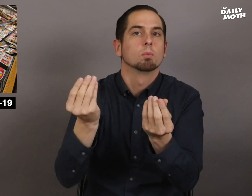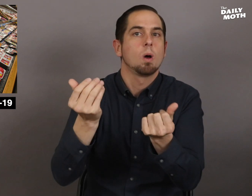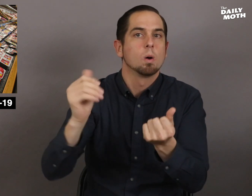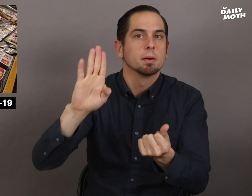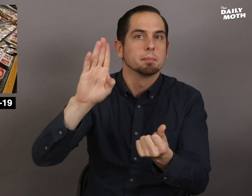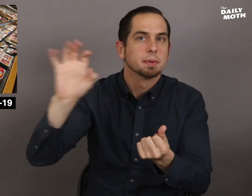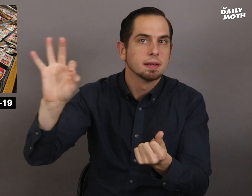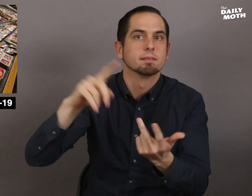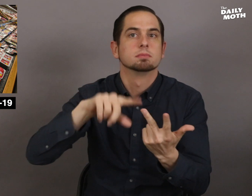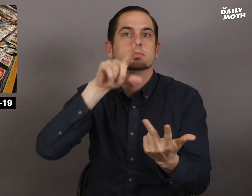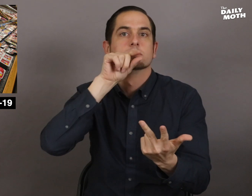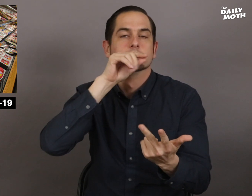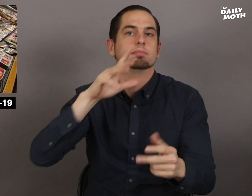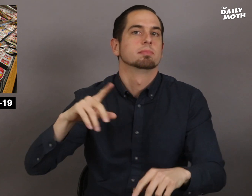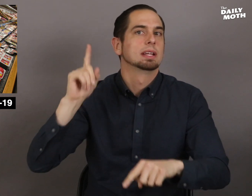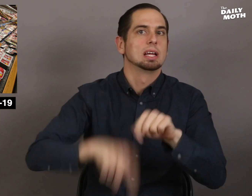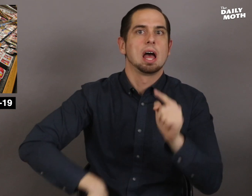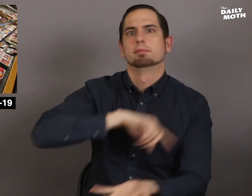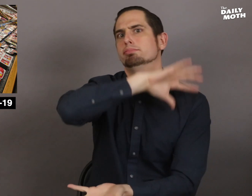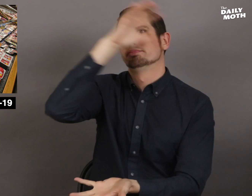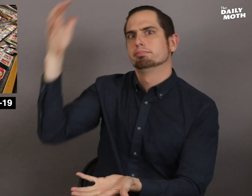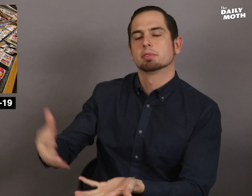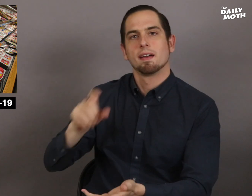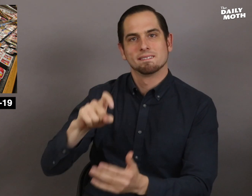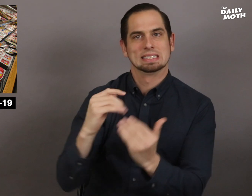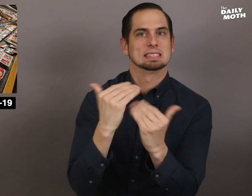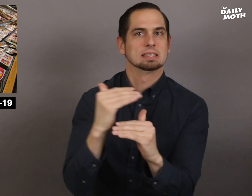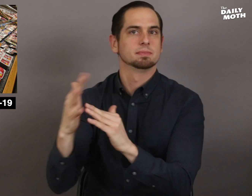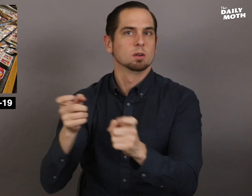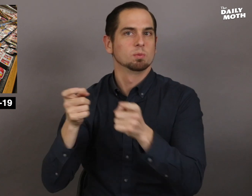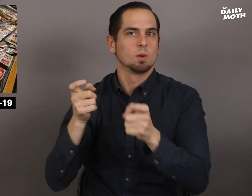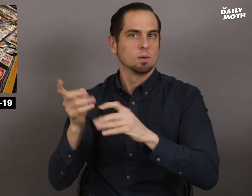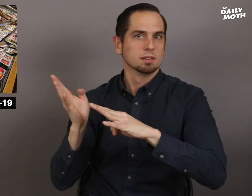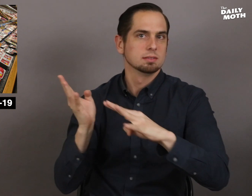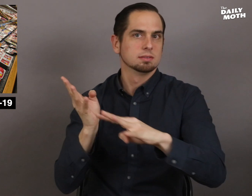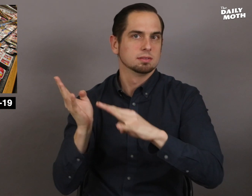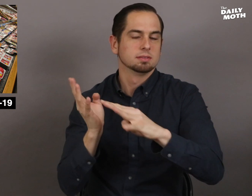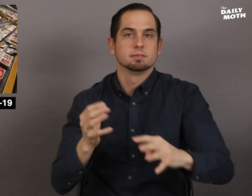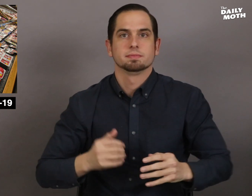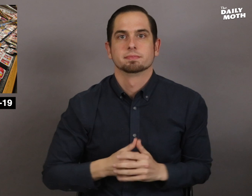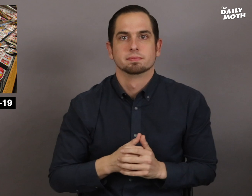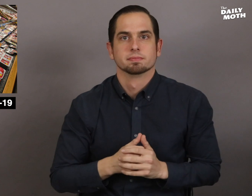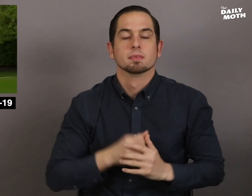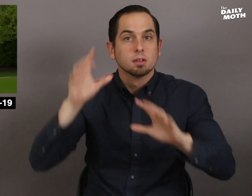ground beef, and poultry. They have to ration their purchases.